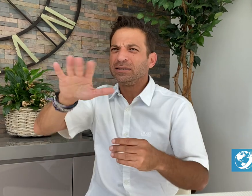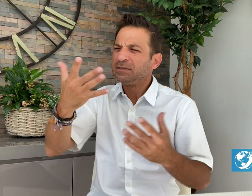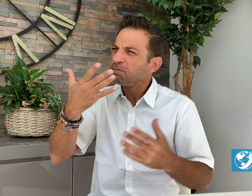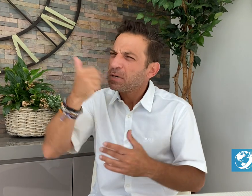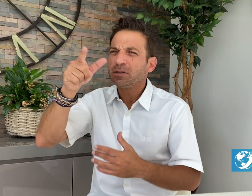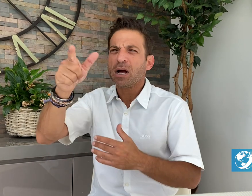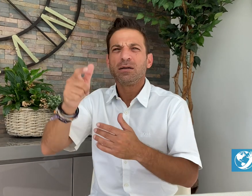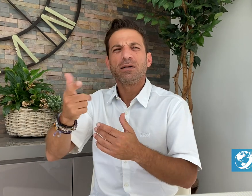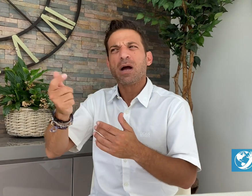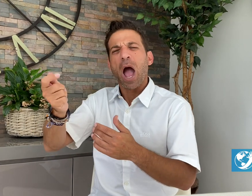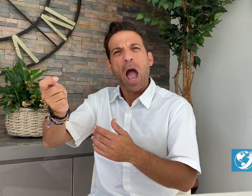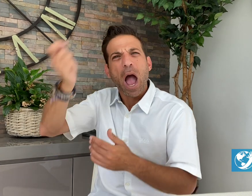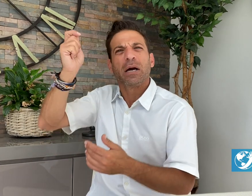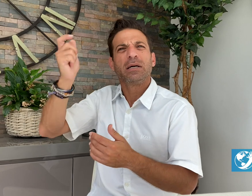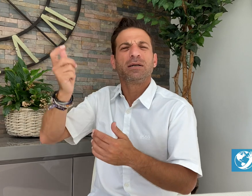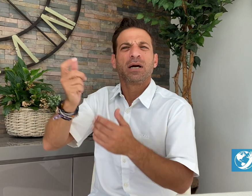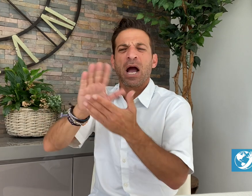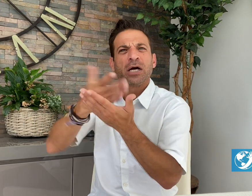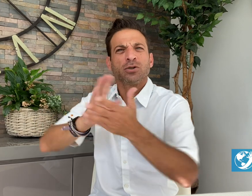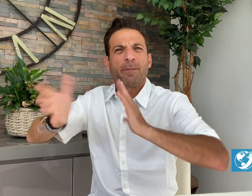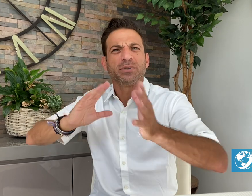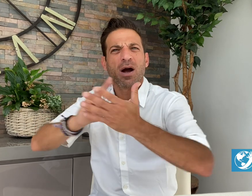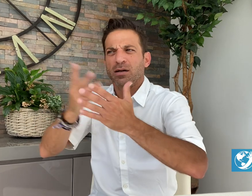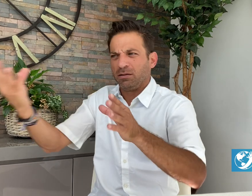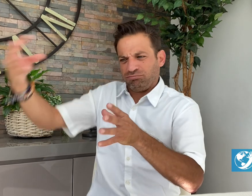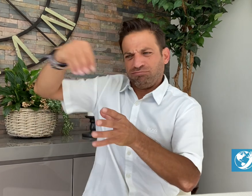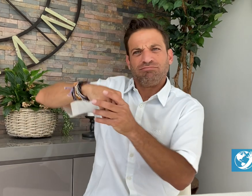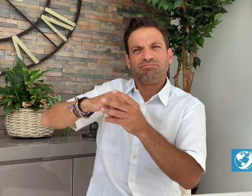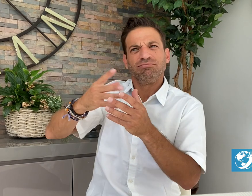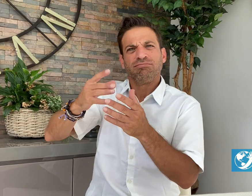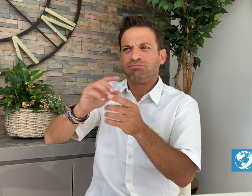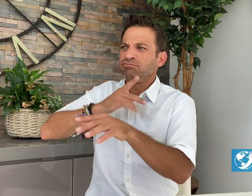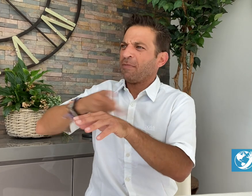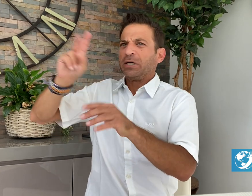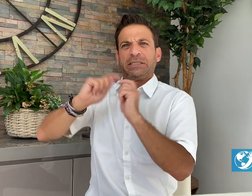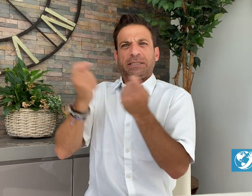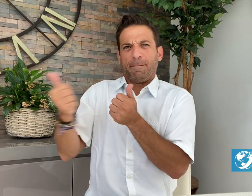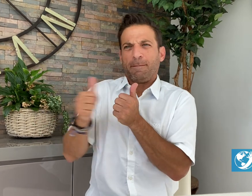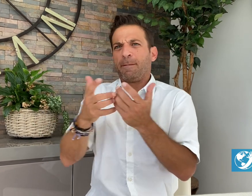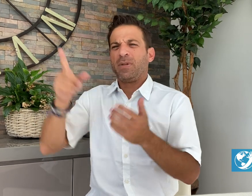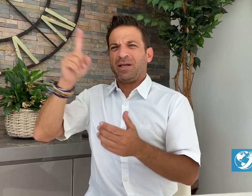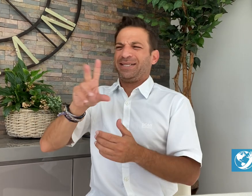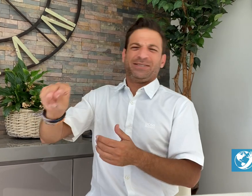but they declined his idea, saying that closed captions were